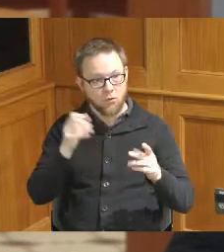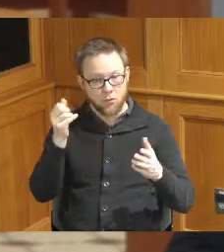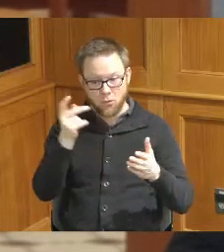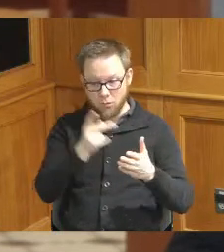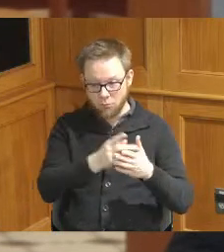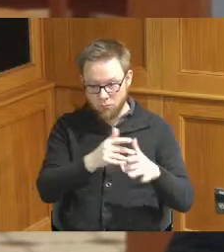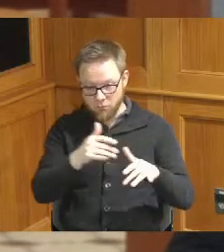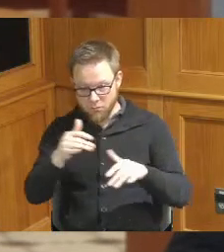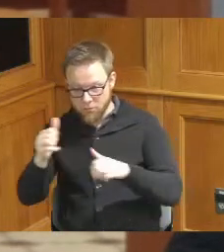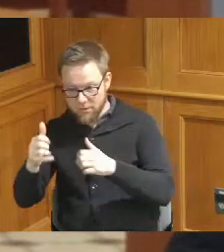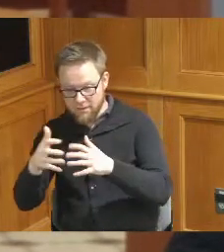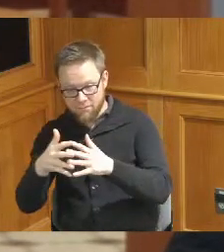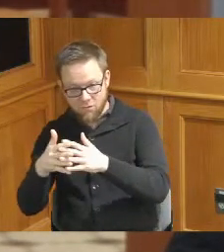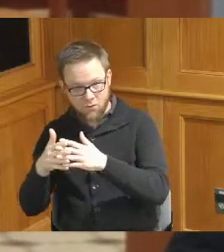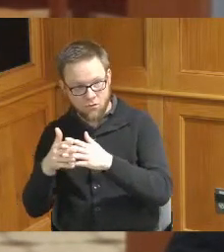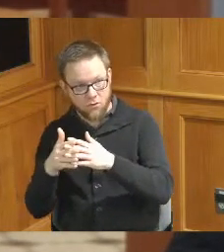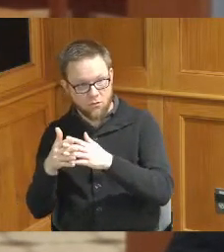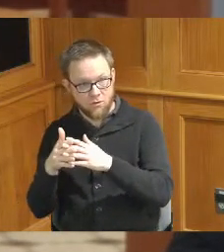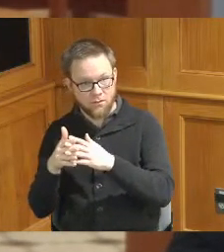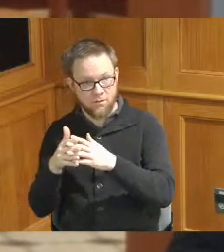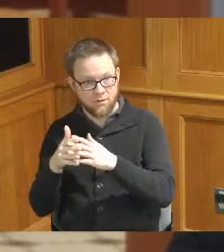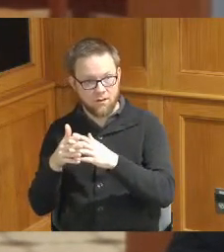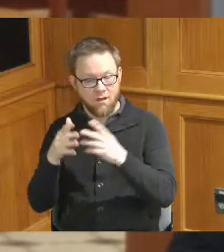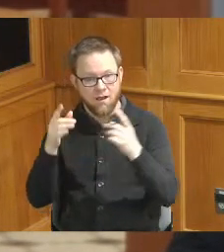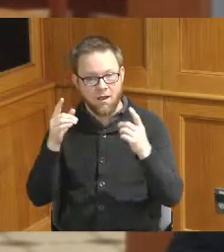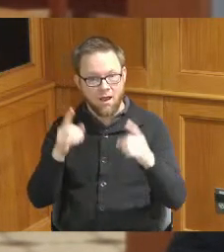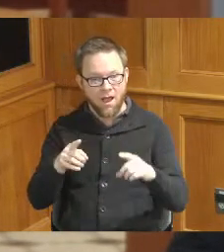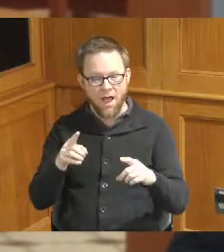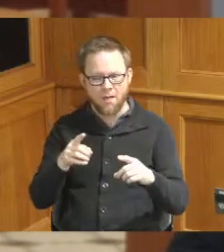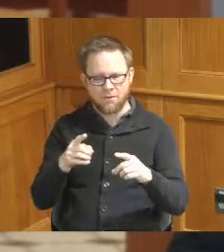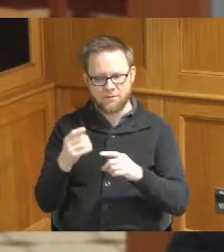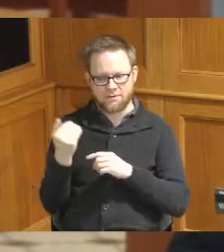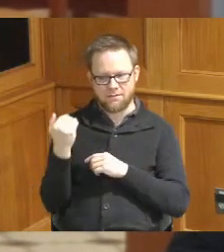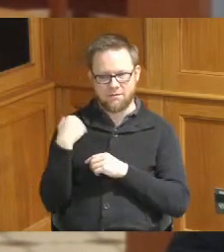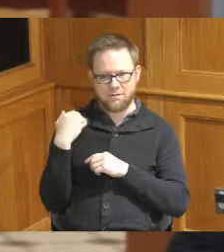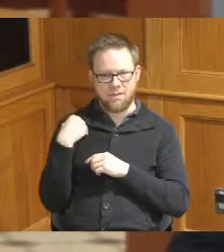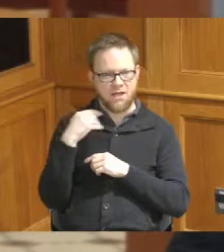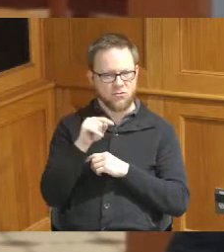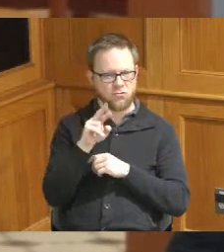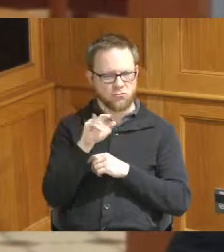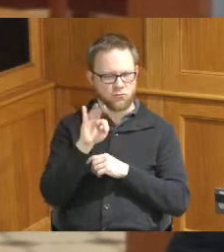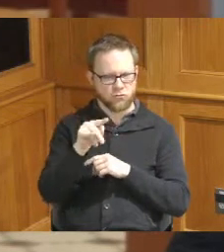with identifications starting with the last Administration of the Trump era that we're tied